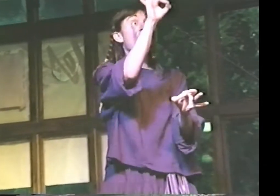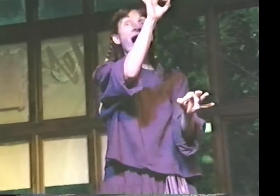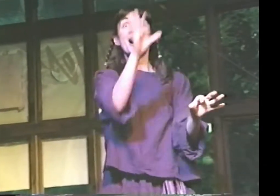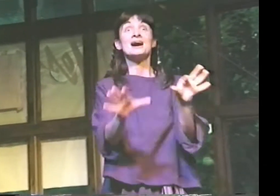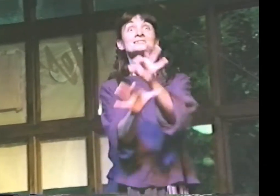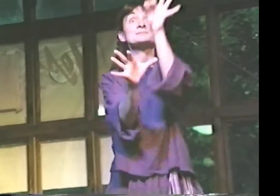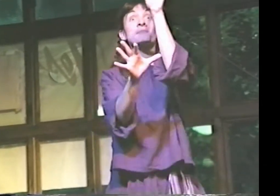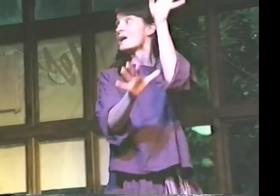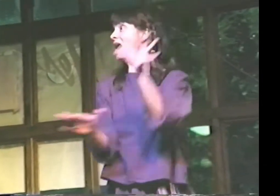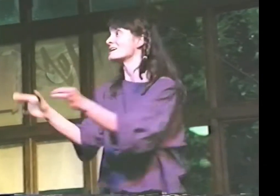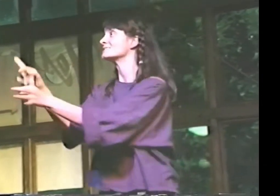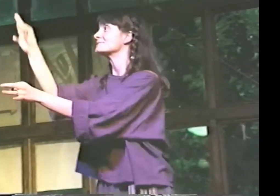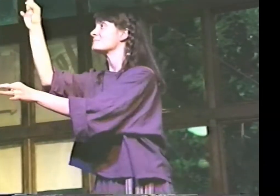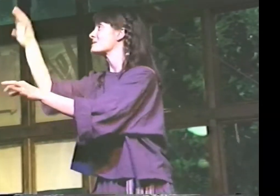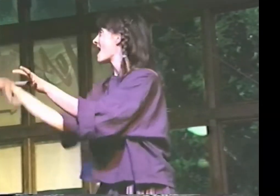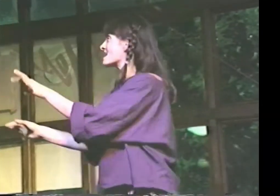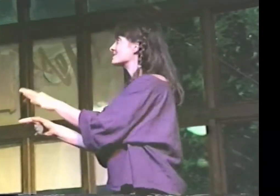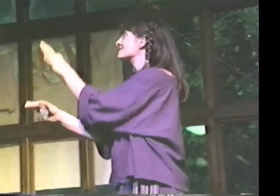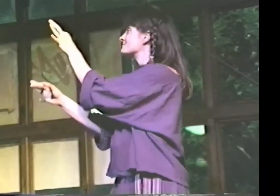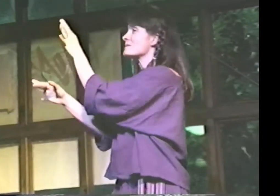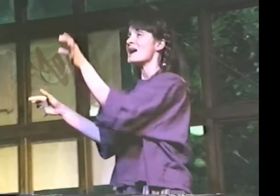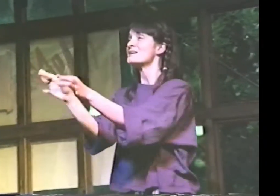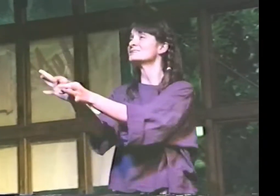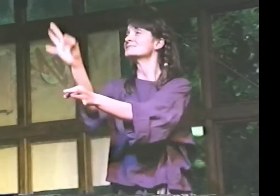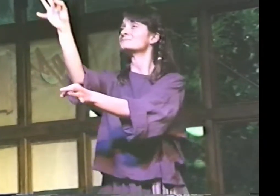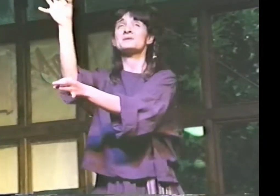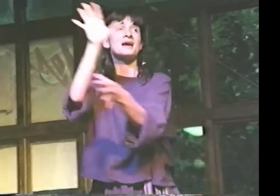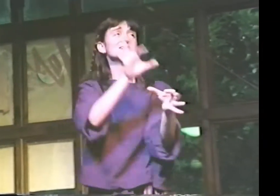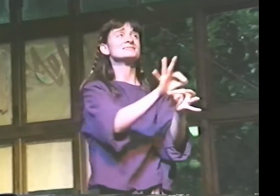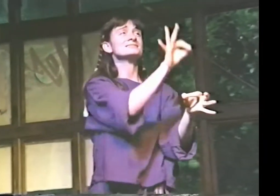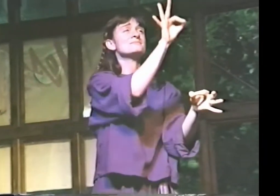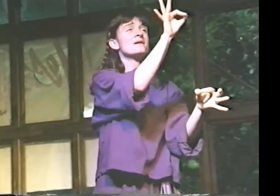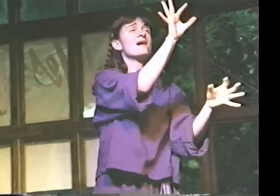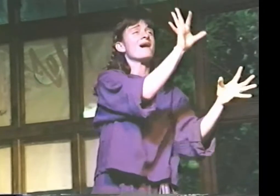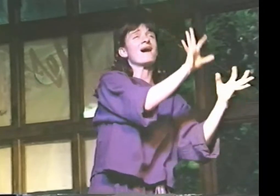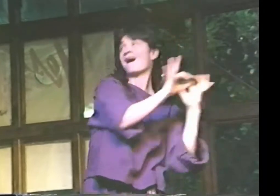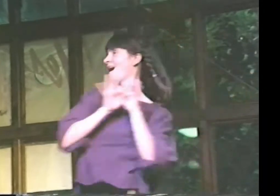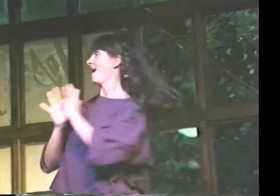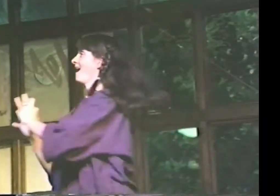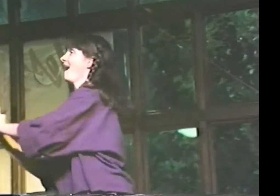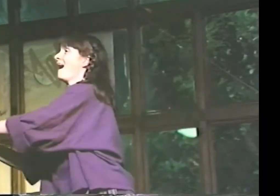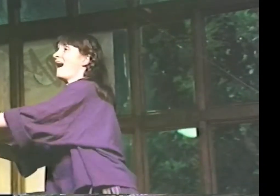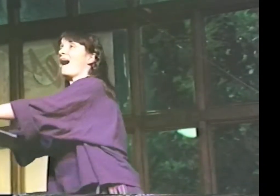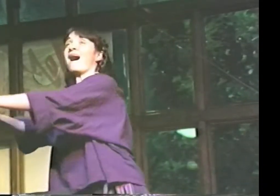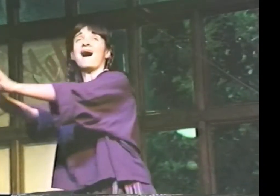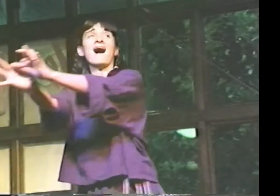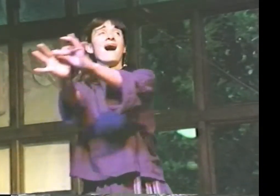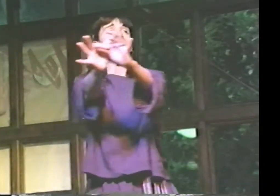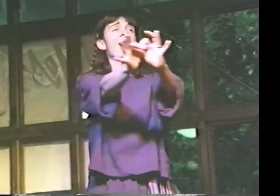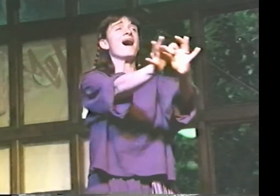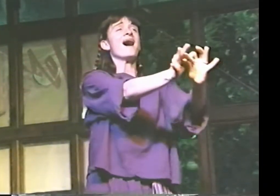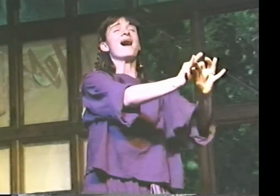THE SOULS OF ALL COULD BE ENTWINED,